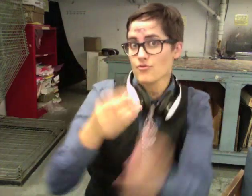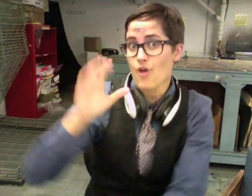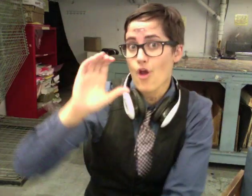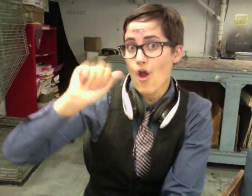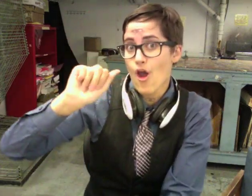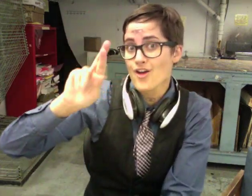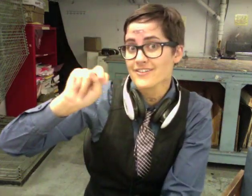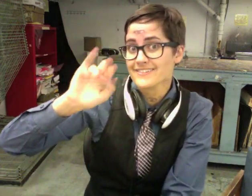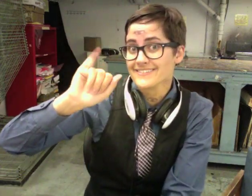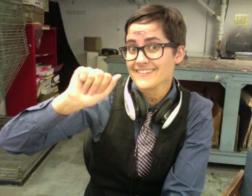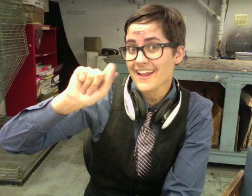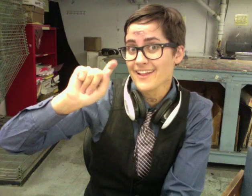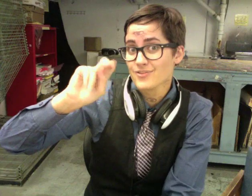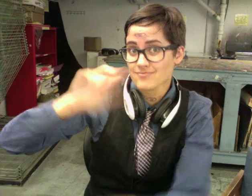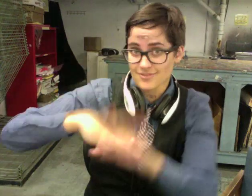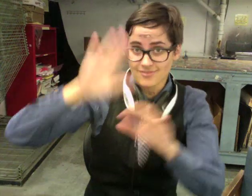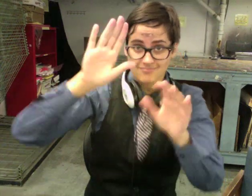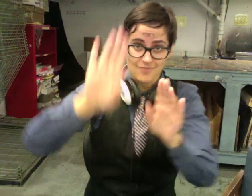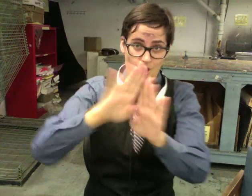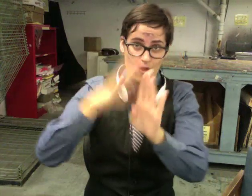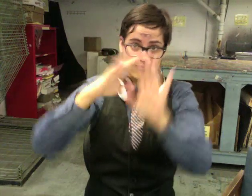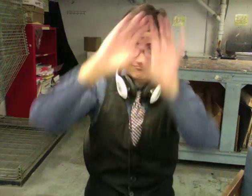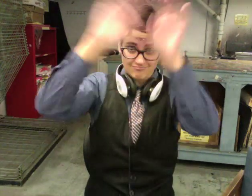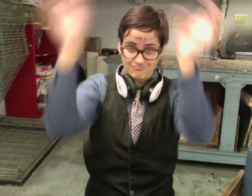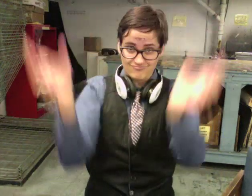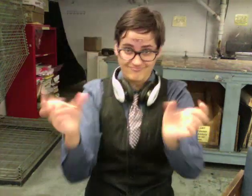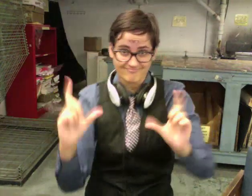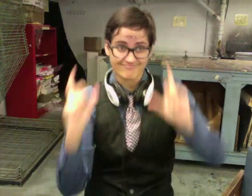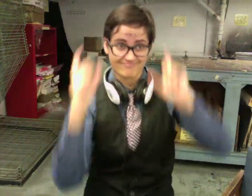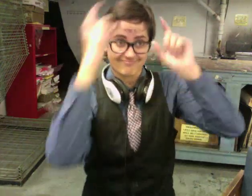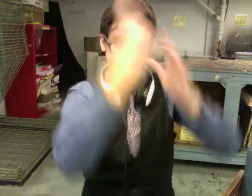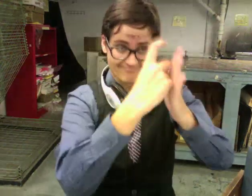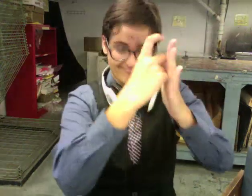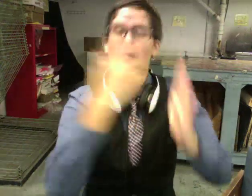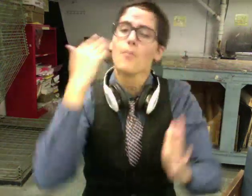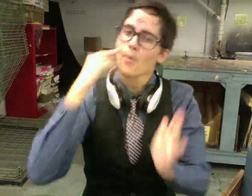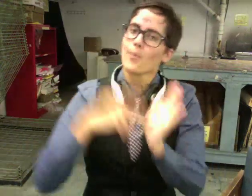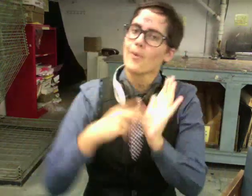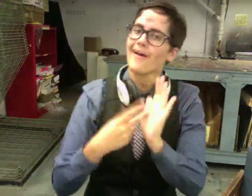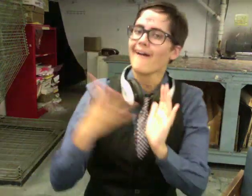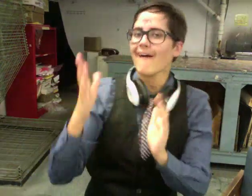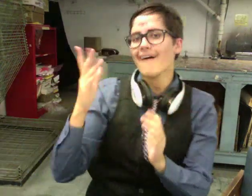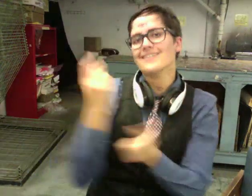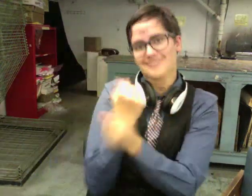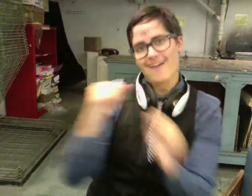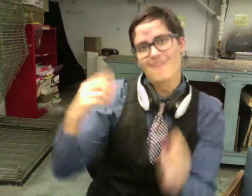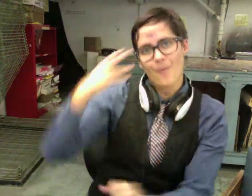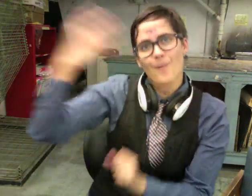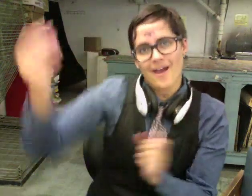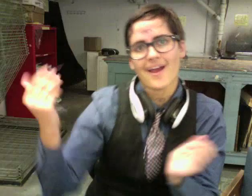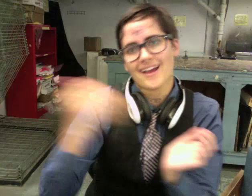policeman leaves a carnation on your porch to indicate that the danger has passed. Cover